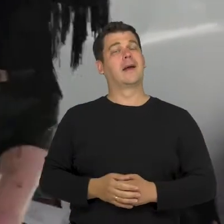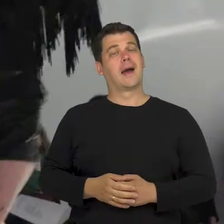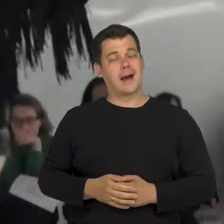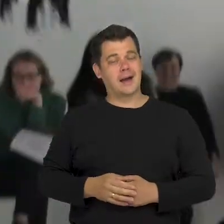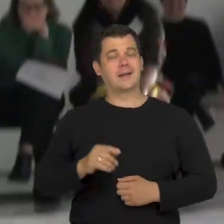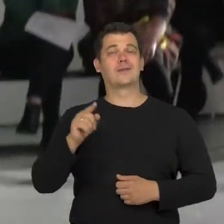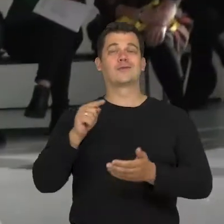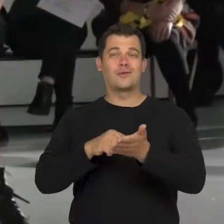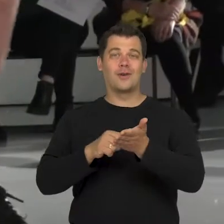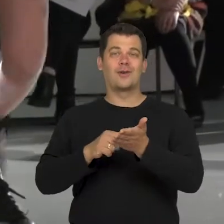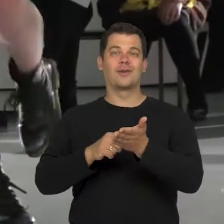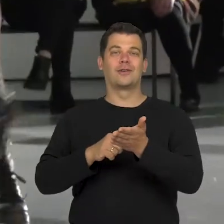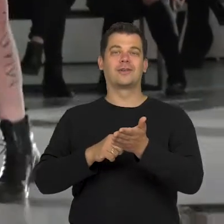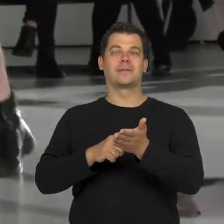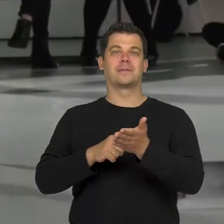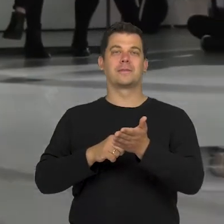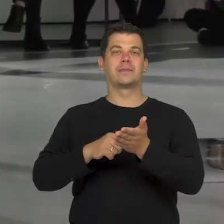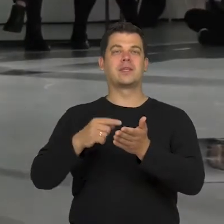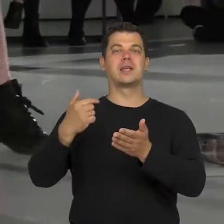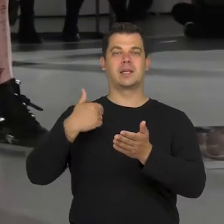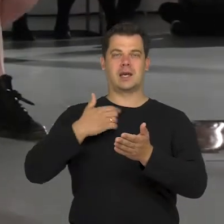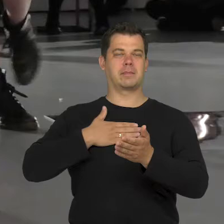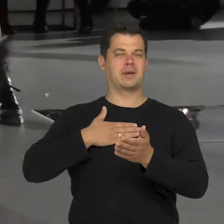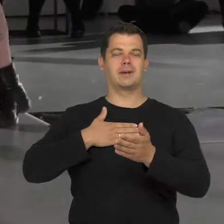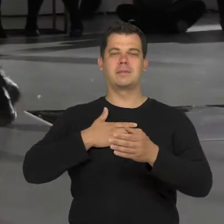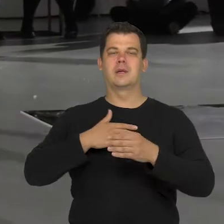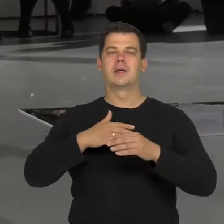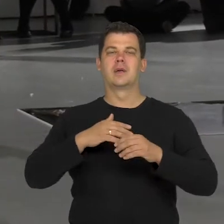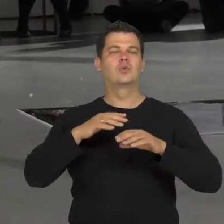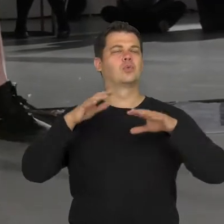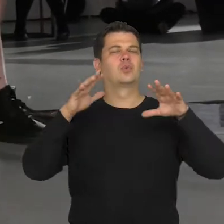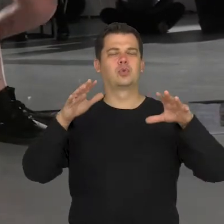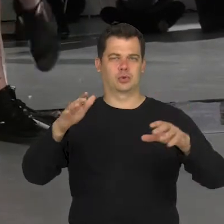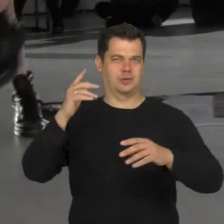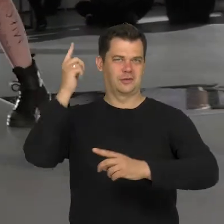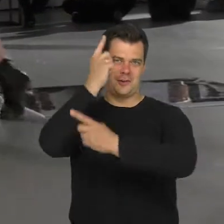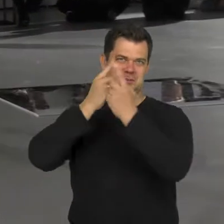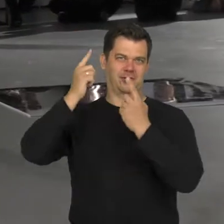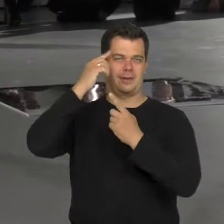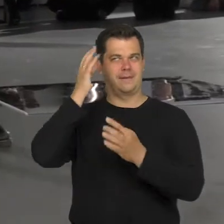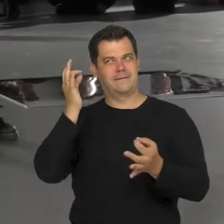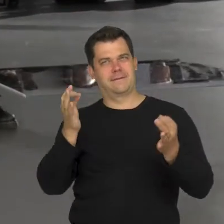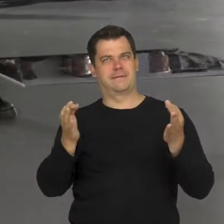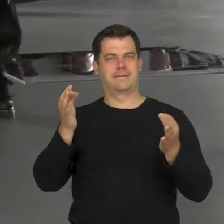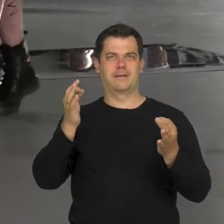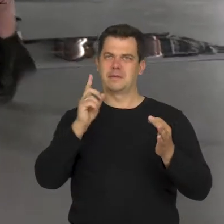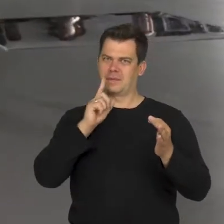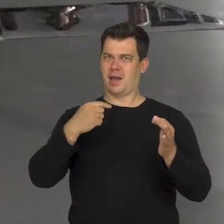This is where I have to think a lot about my staring